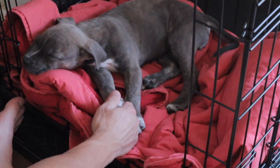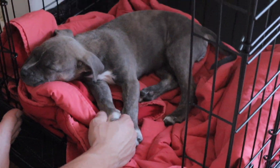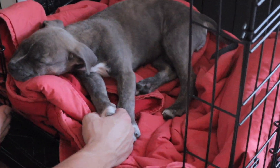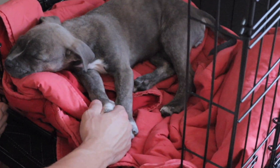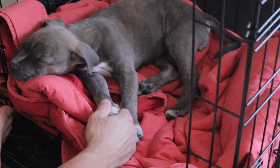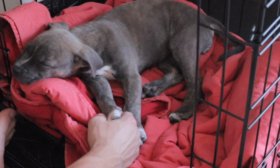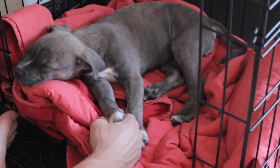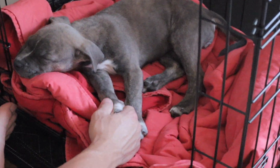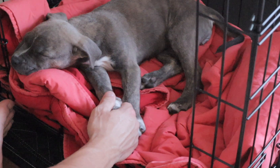E: she's knocked out